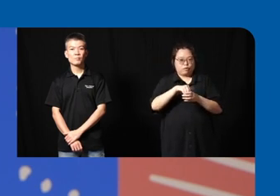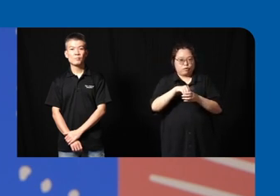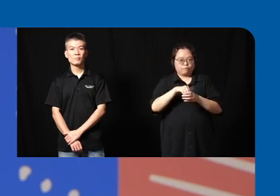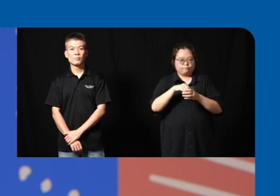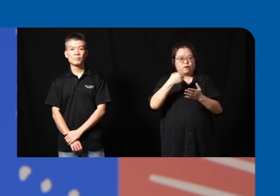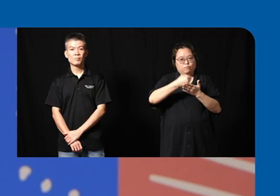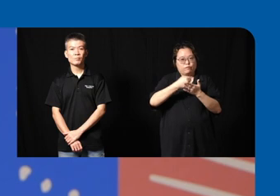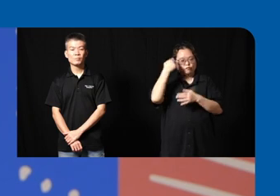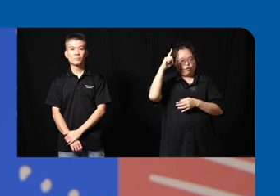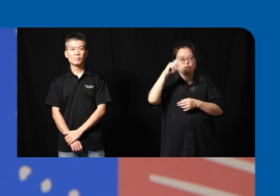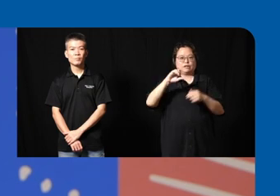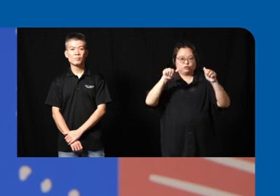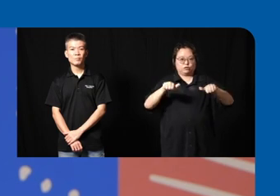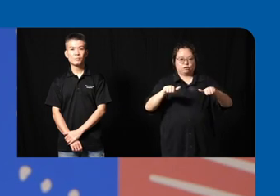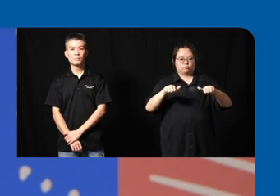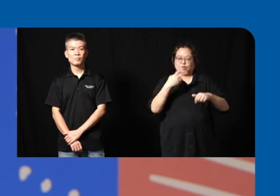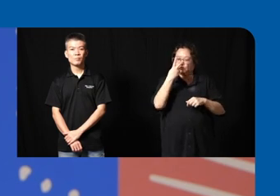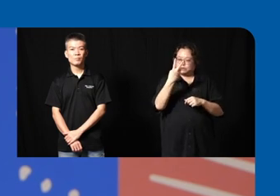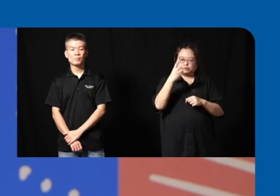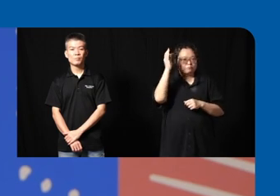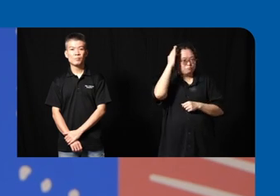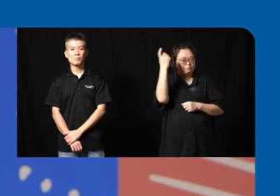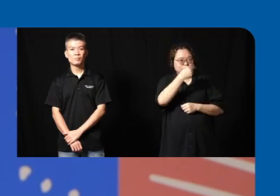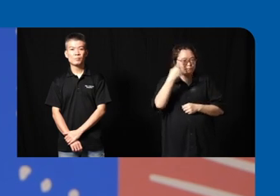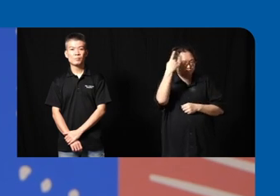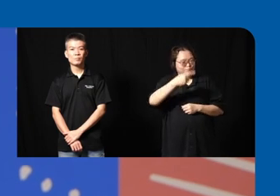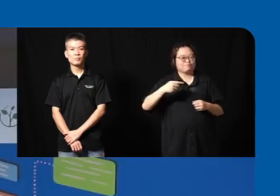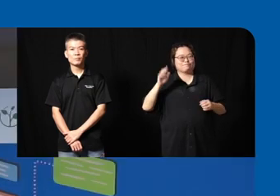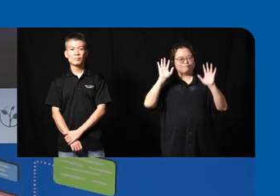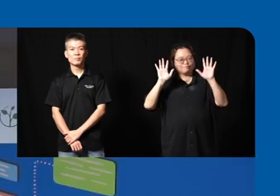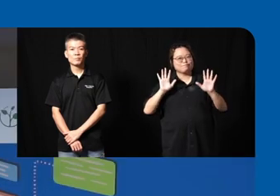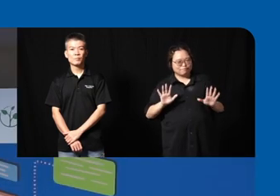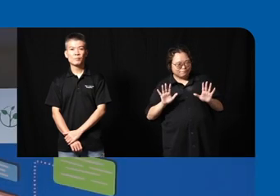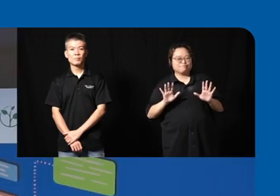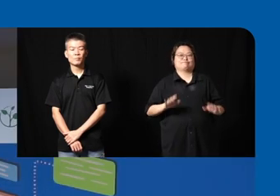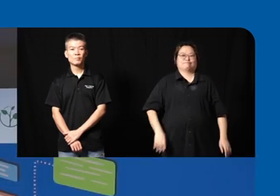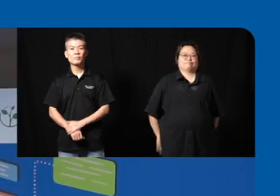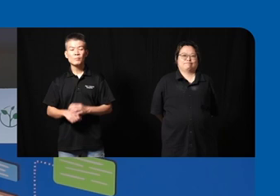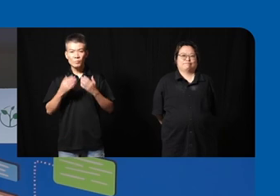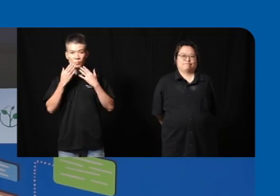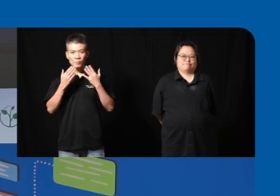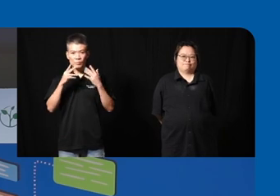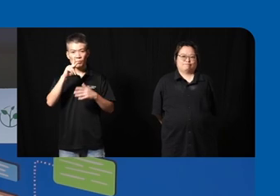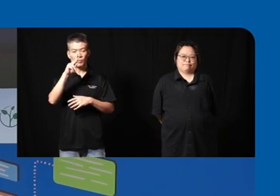and yes it's wonderful to see so many familiar faces looking forward thank you nul so as you can